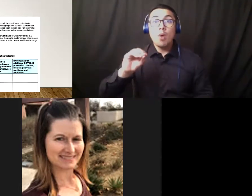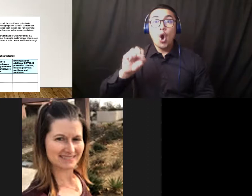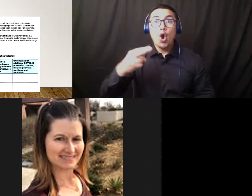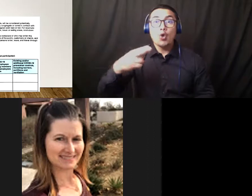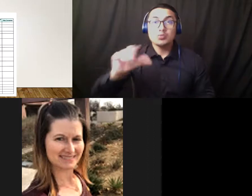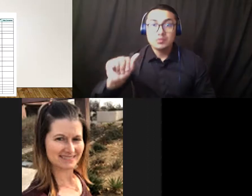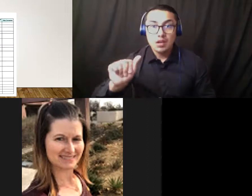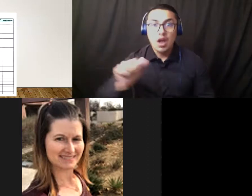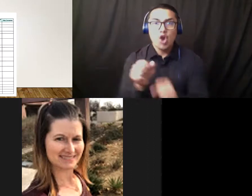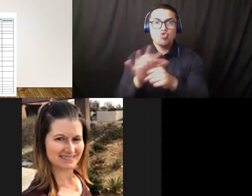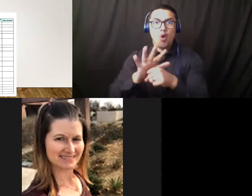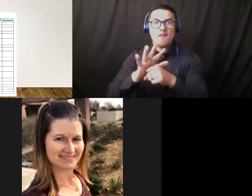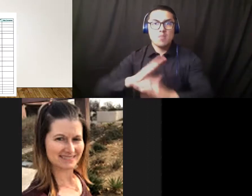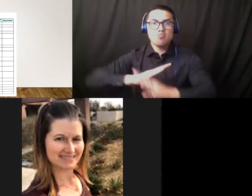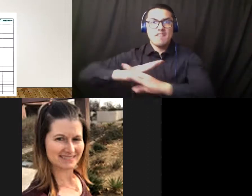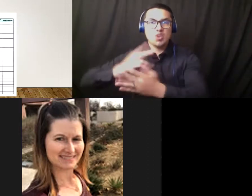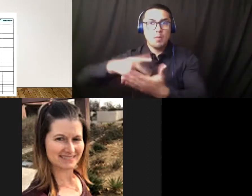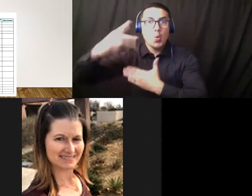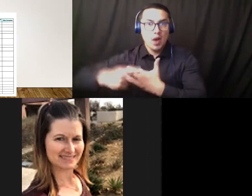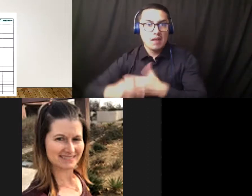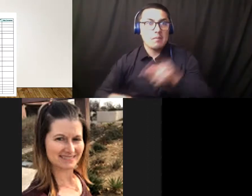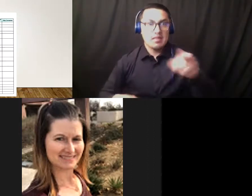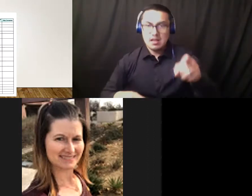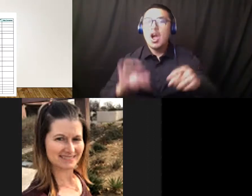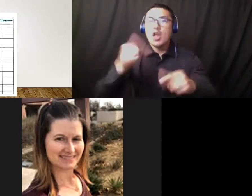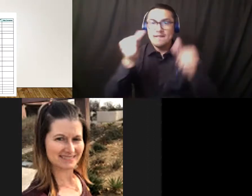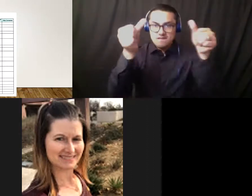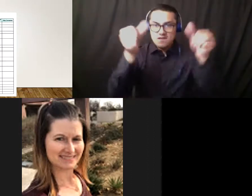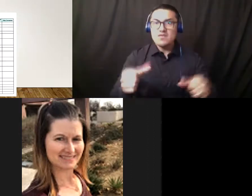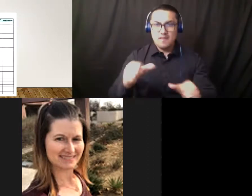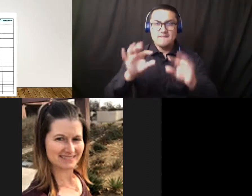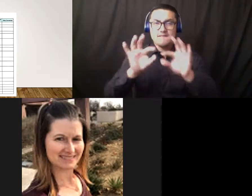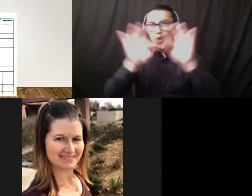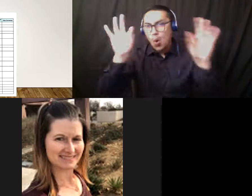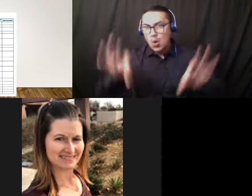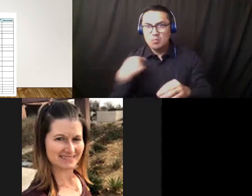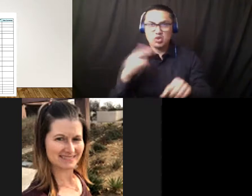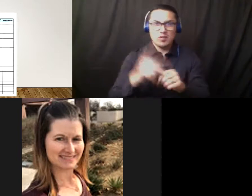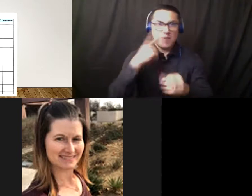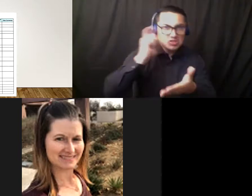And here's another one that we used just to remind us about different things to look for.